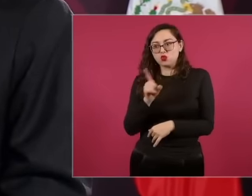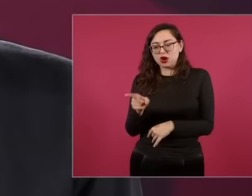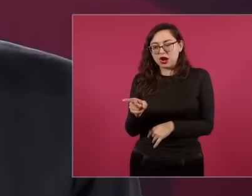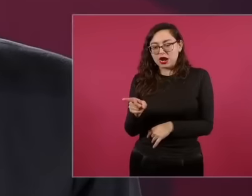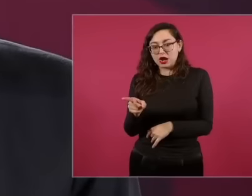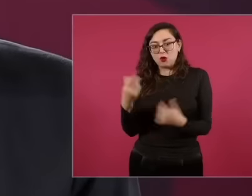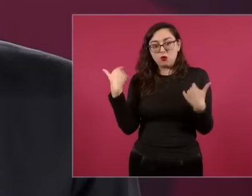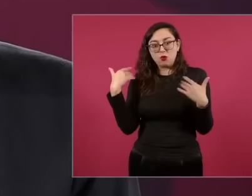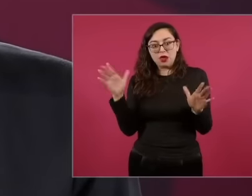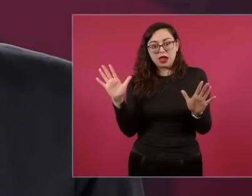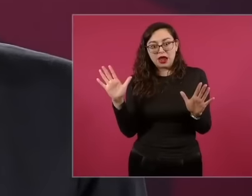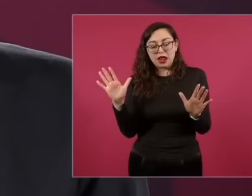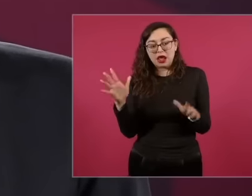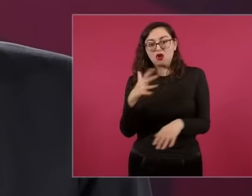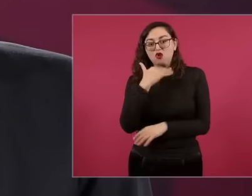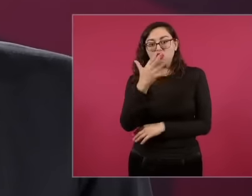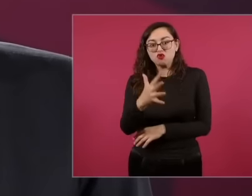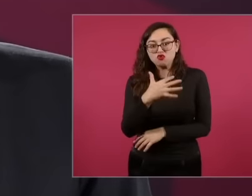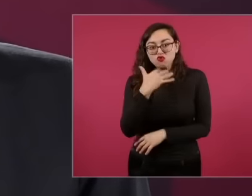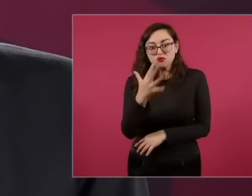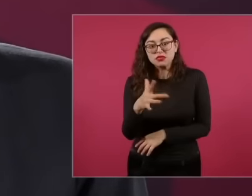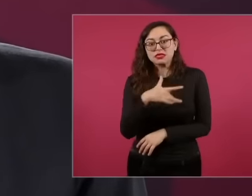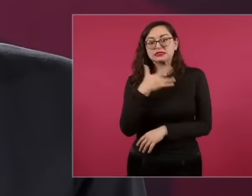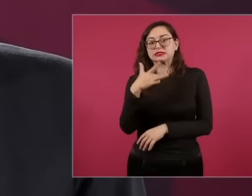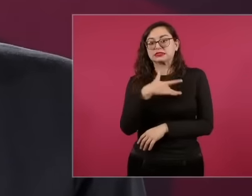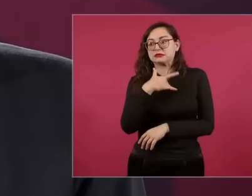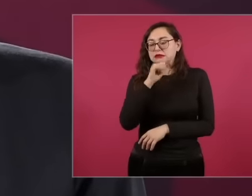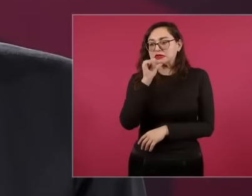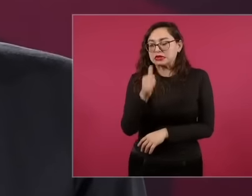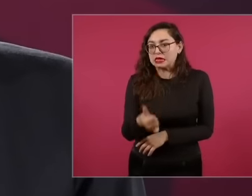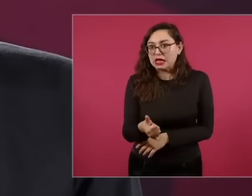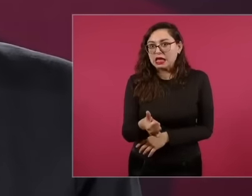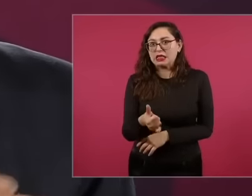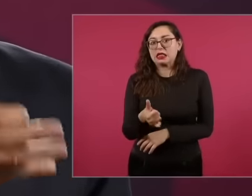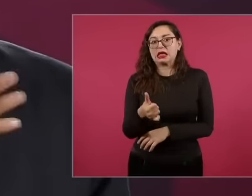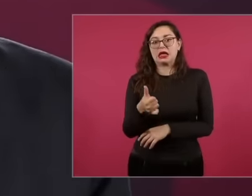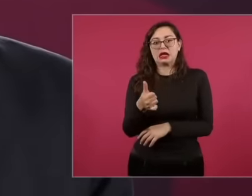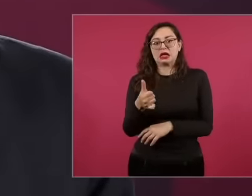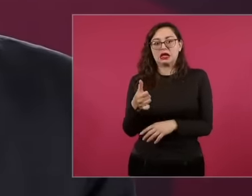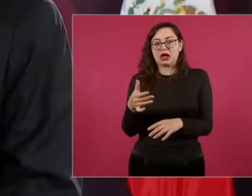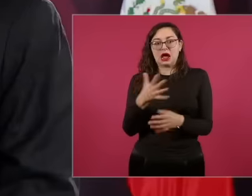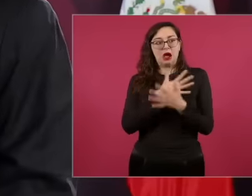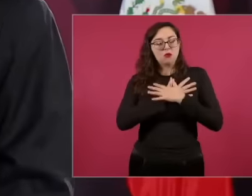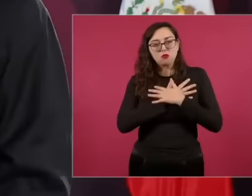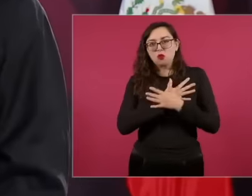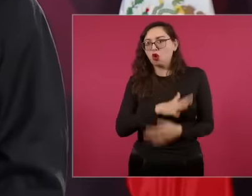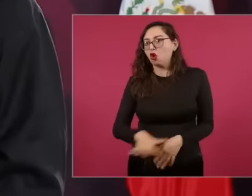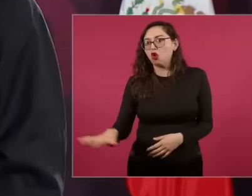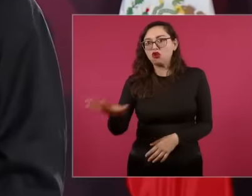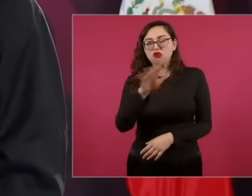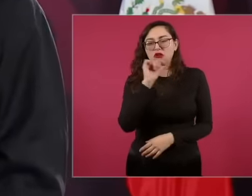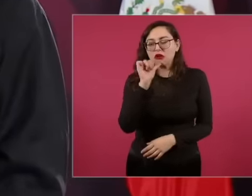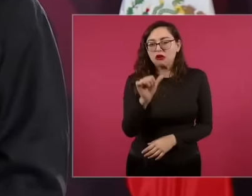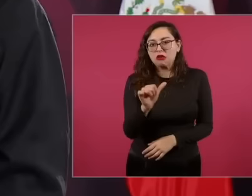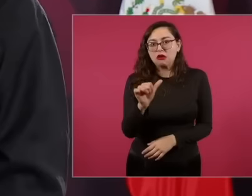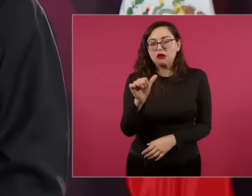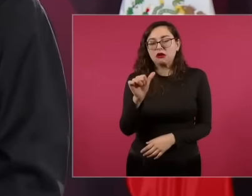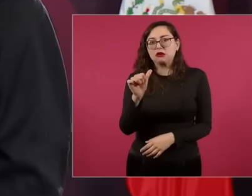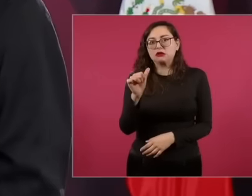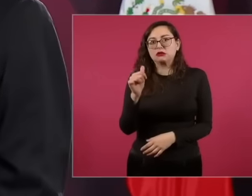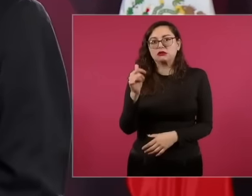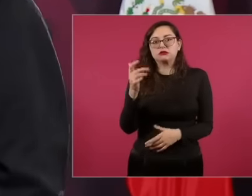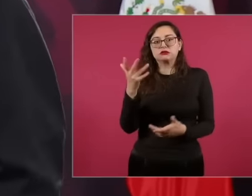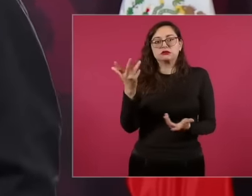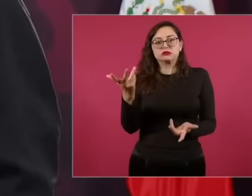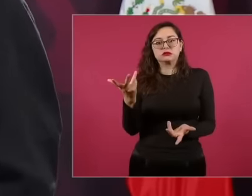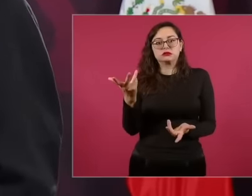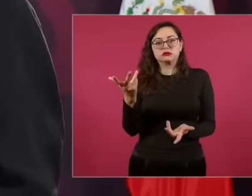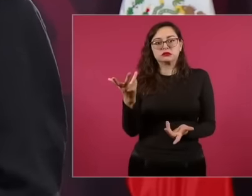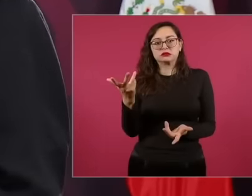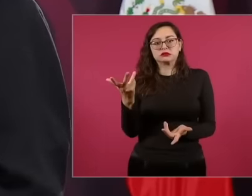corrupt agent who has no love for the people who are